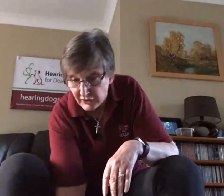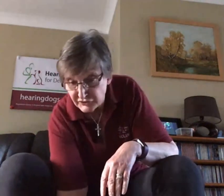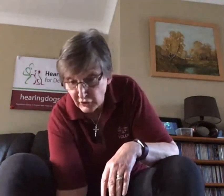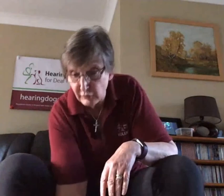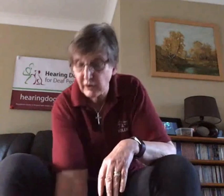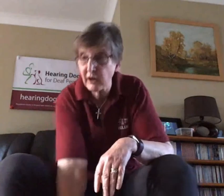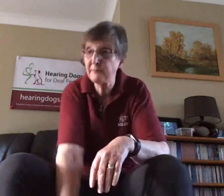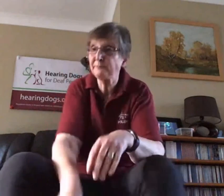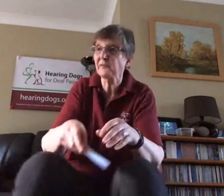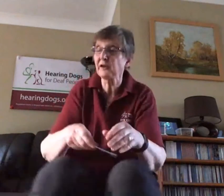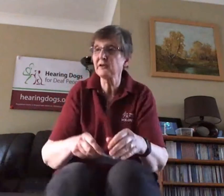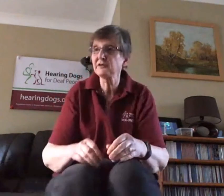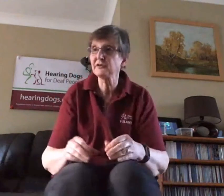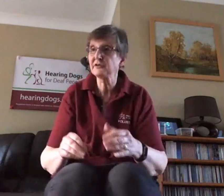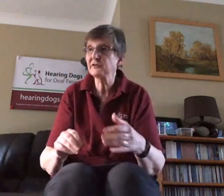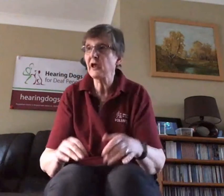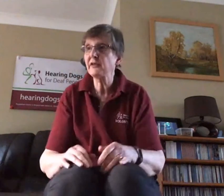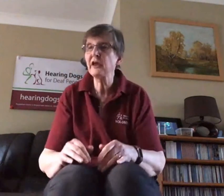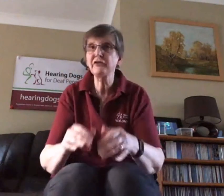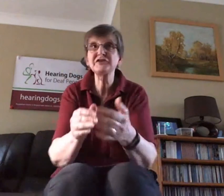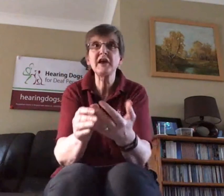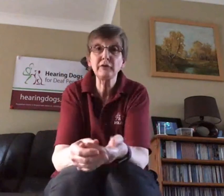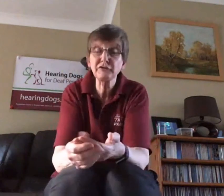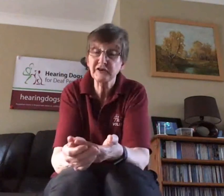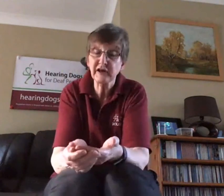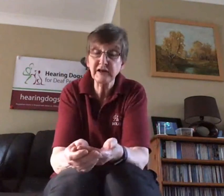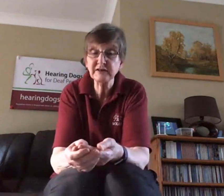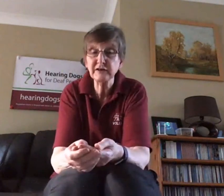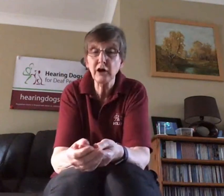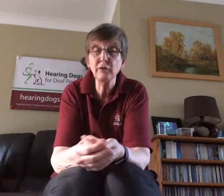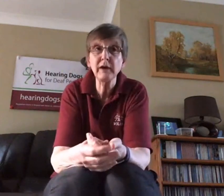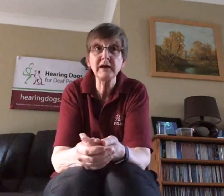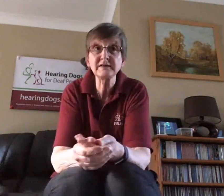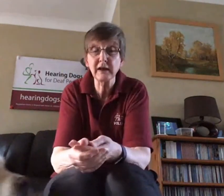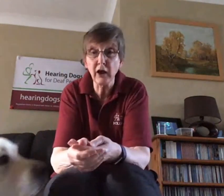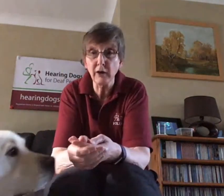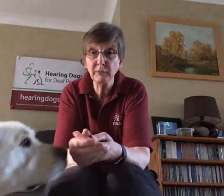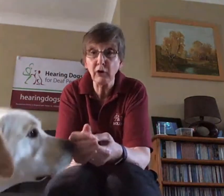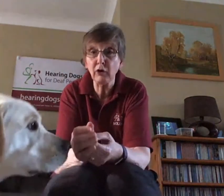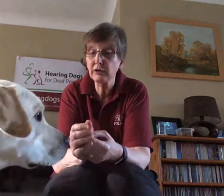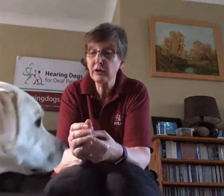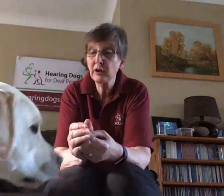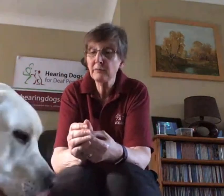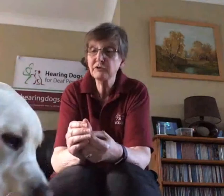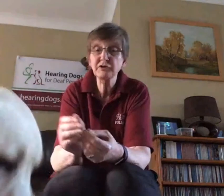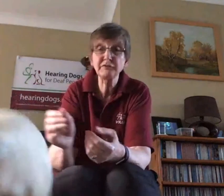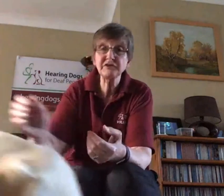So the other sound obviously they need to know is the alarm clock, because obviously